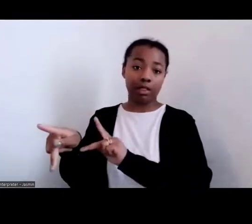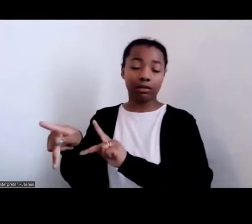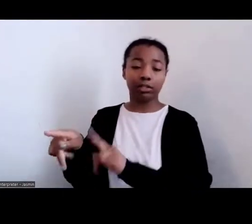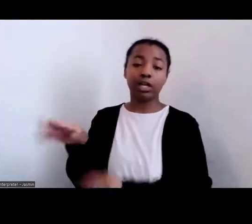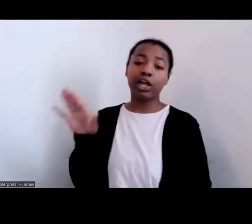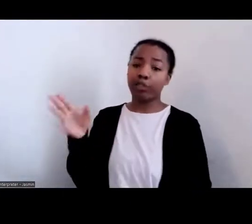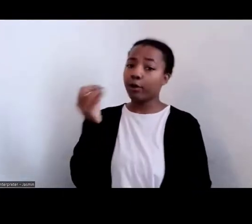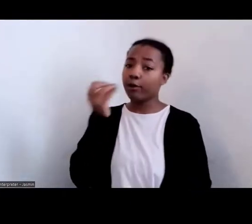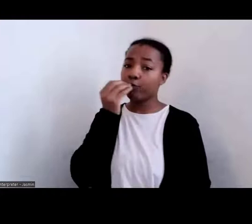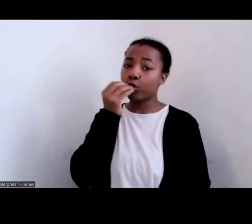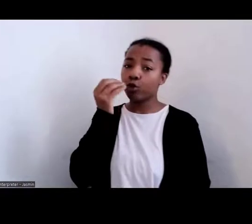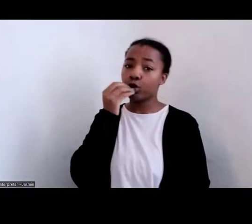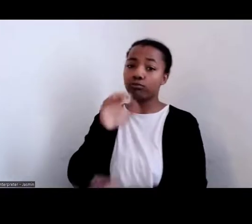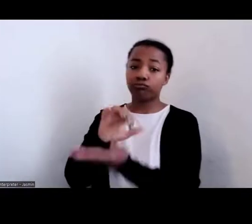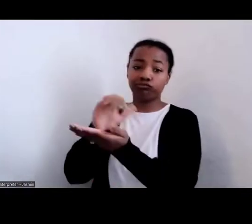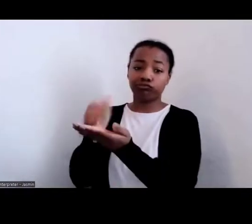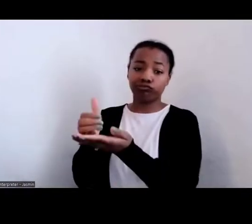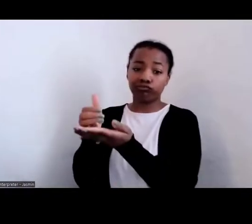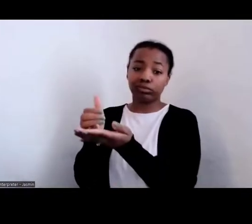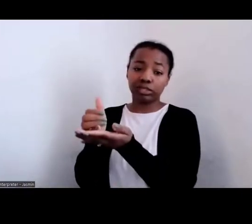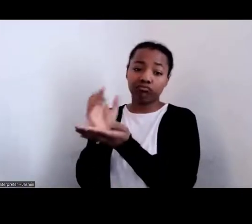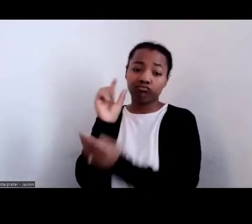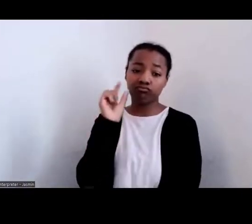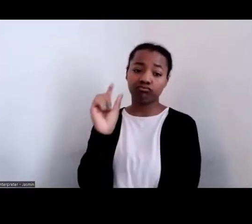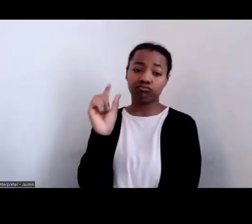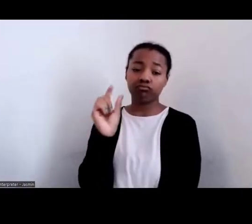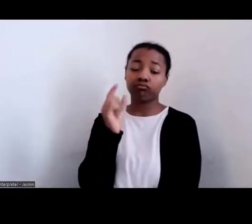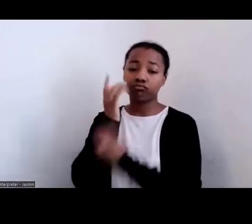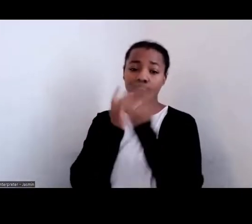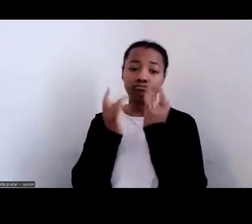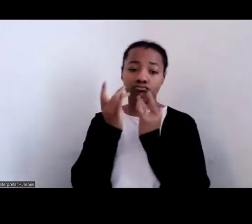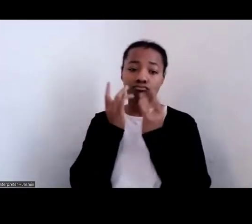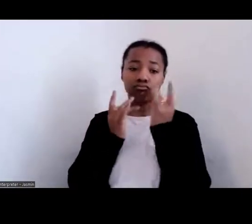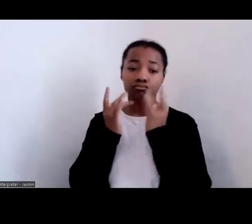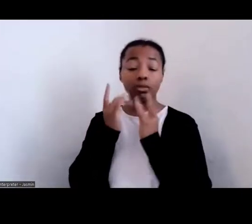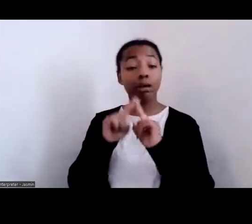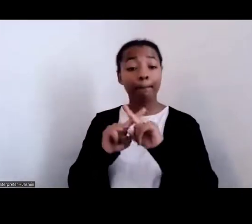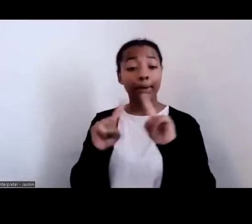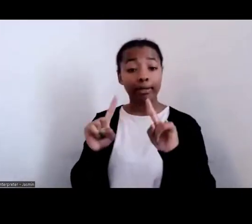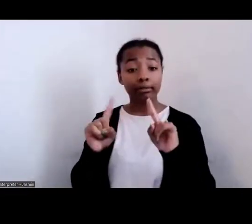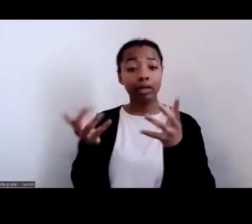but, again, I just want to emphasize that a lot of enslaved